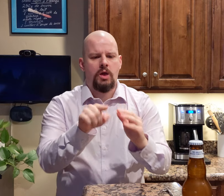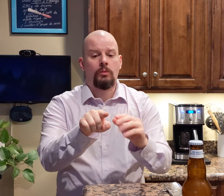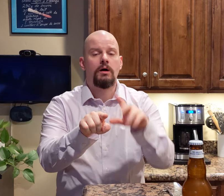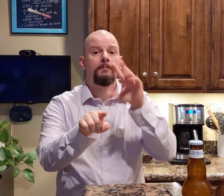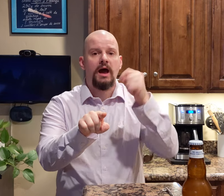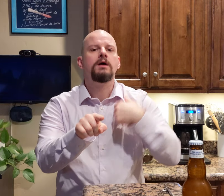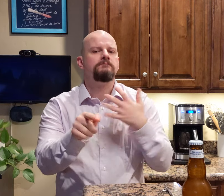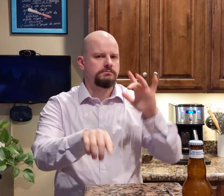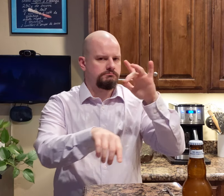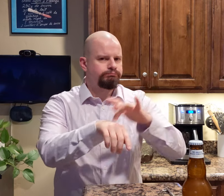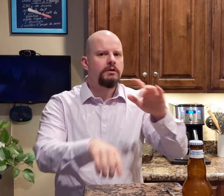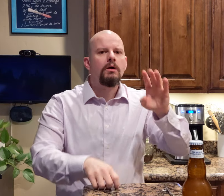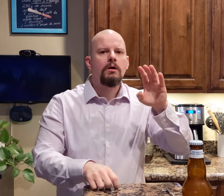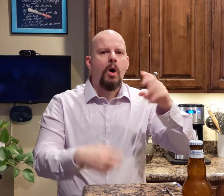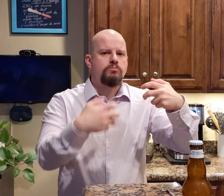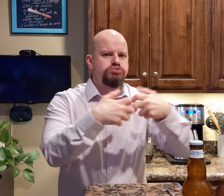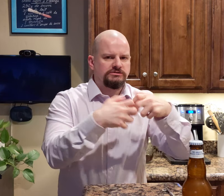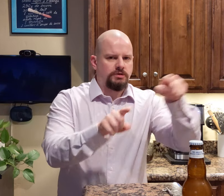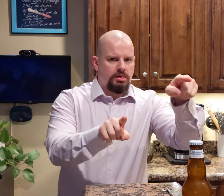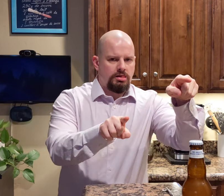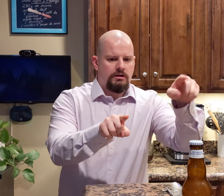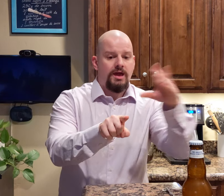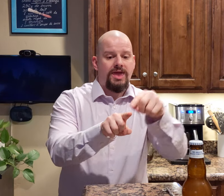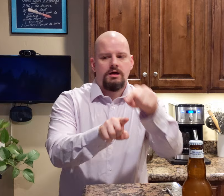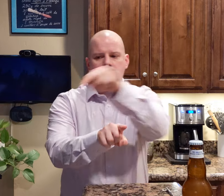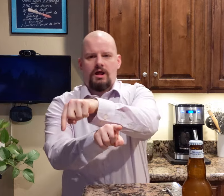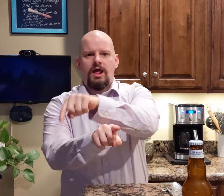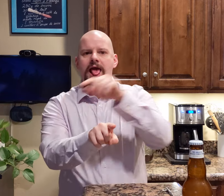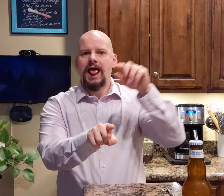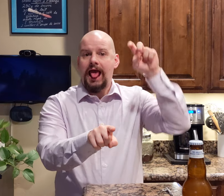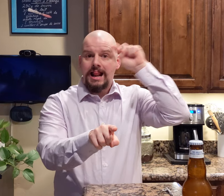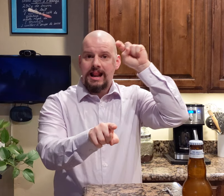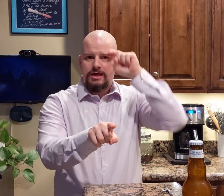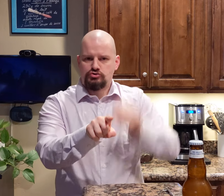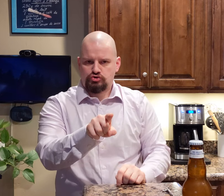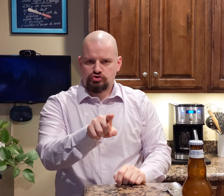I have been to Brussels and Liège.